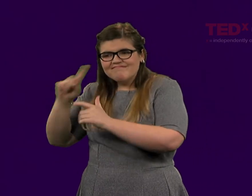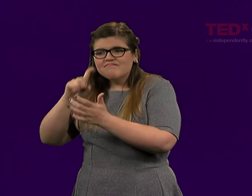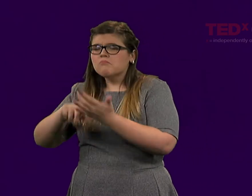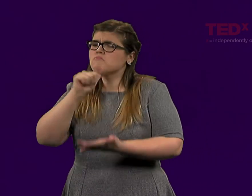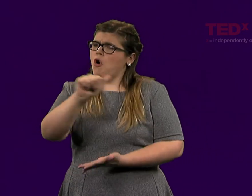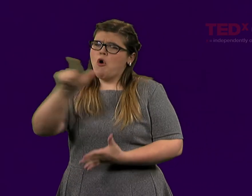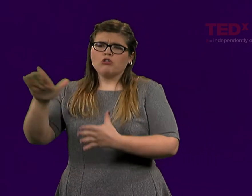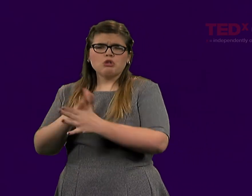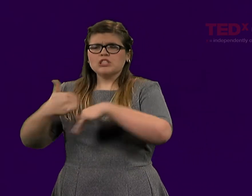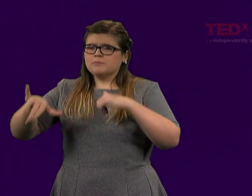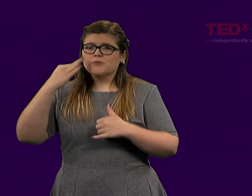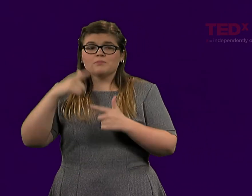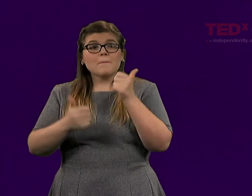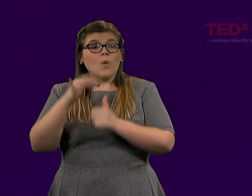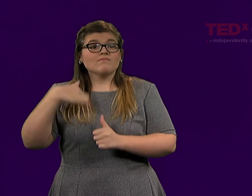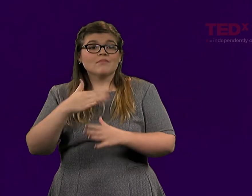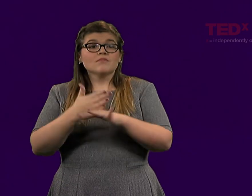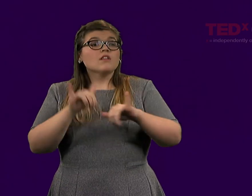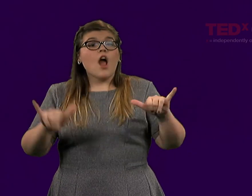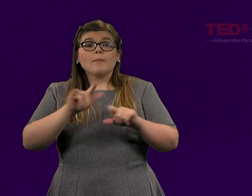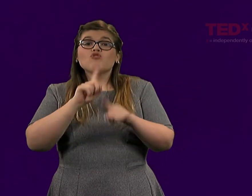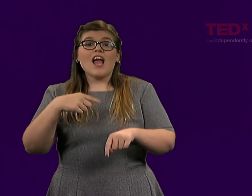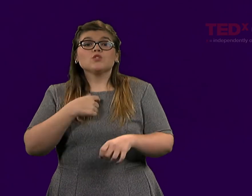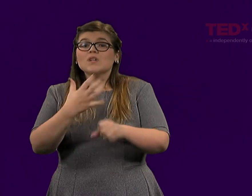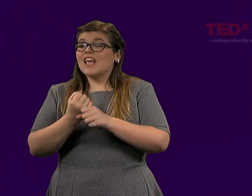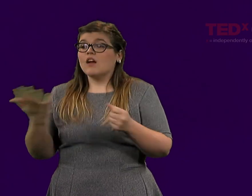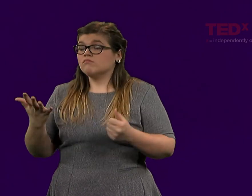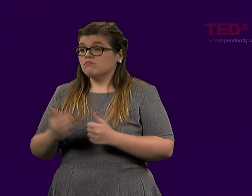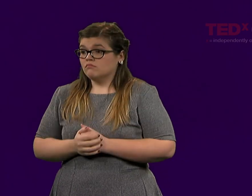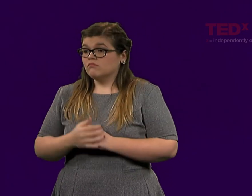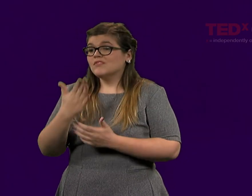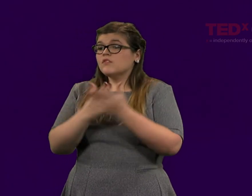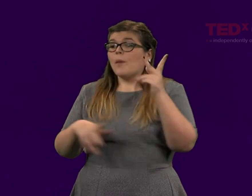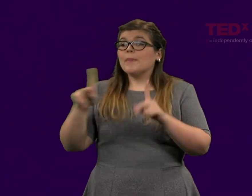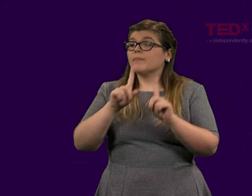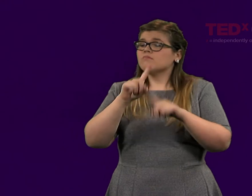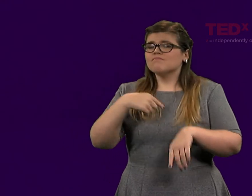Not all pacifists share the same common experience, but we do get similar reactions.